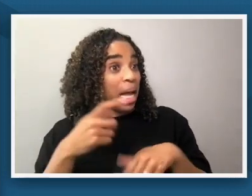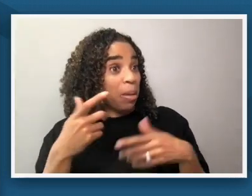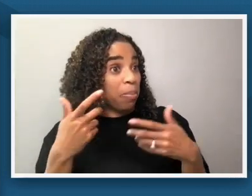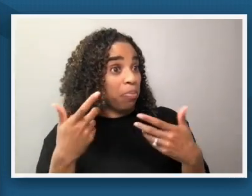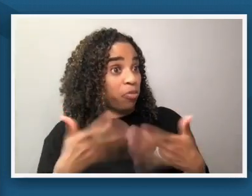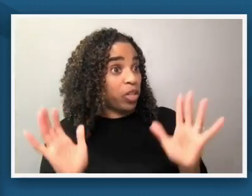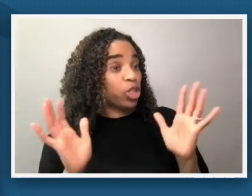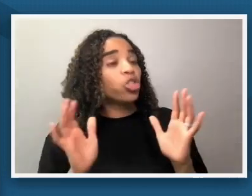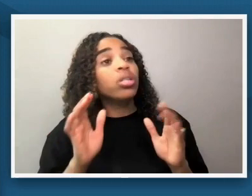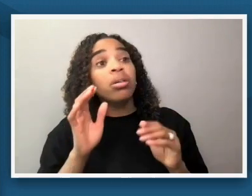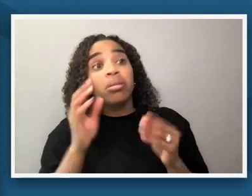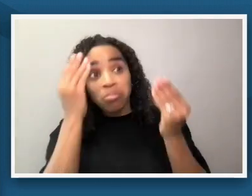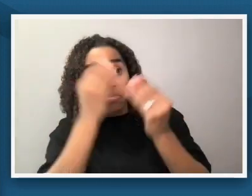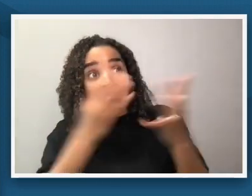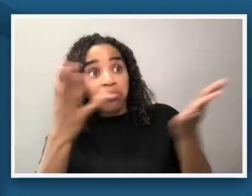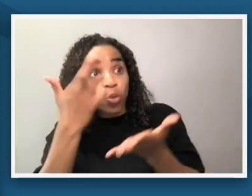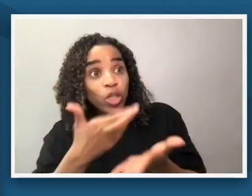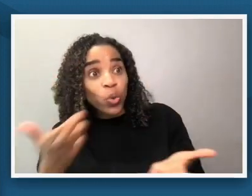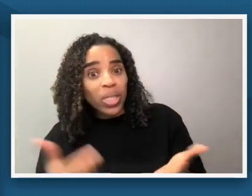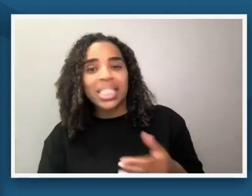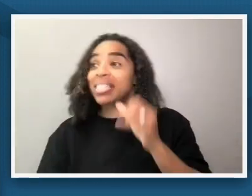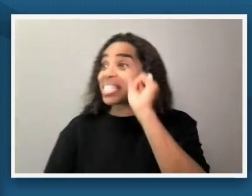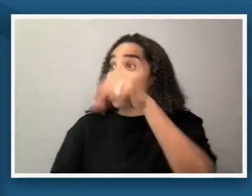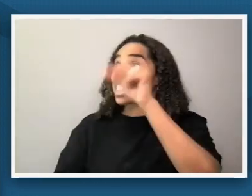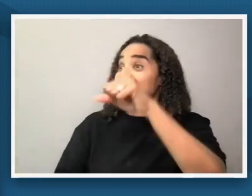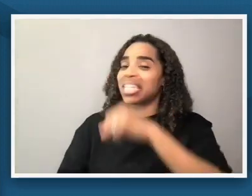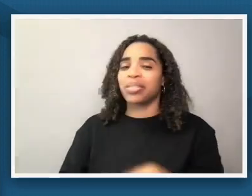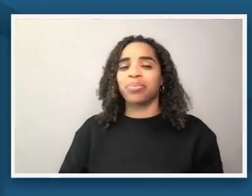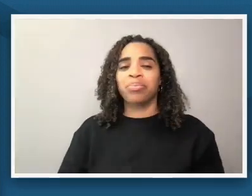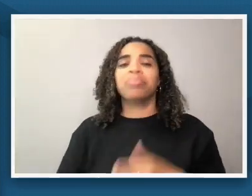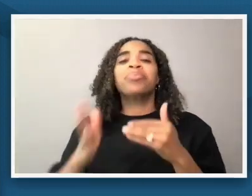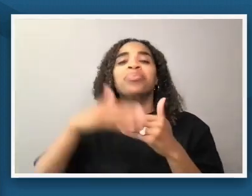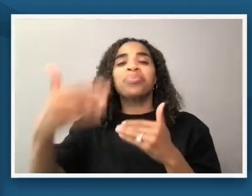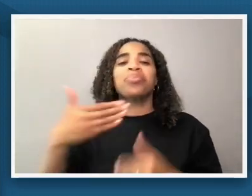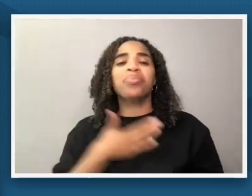to go yes let's do it will you slide